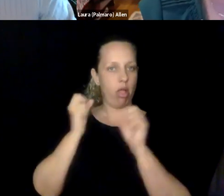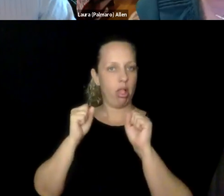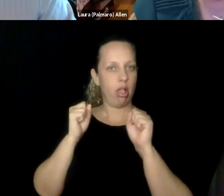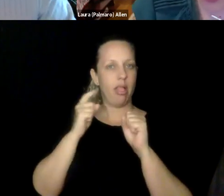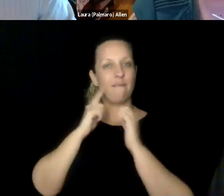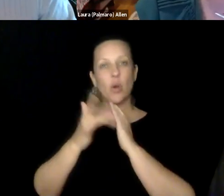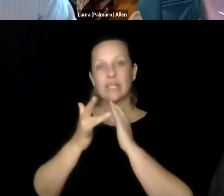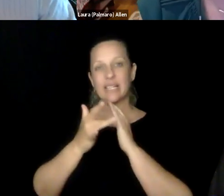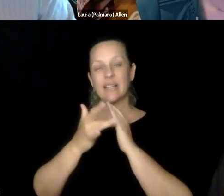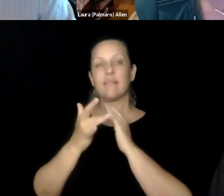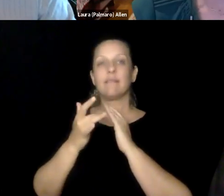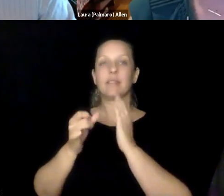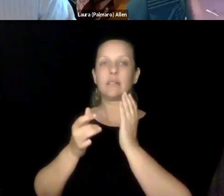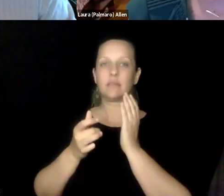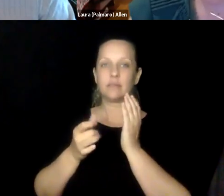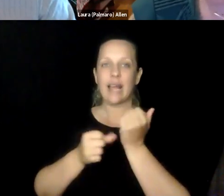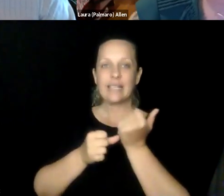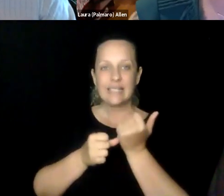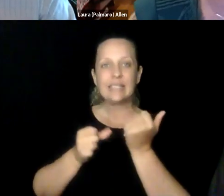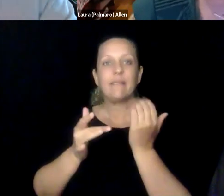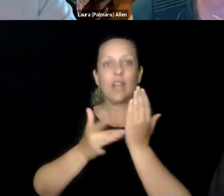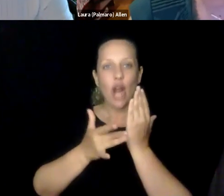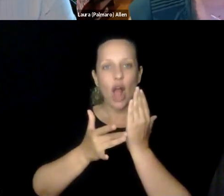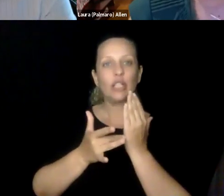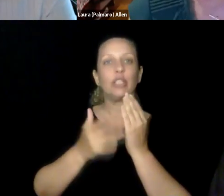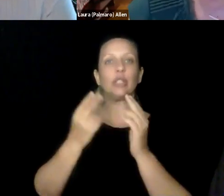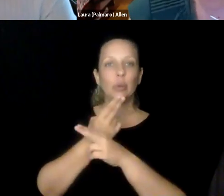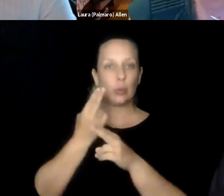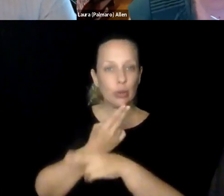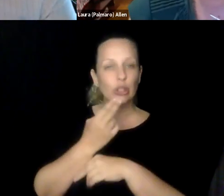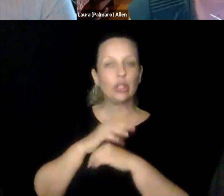with making our core products more accessible and more